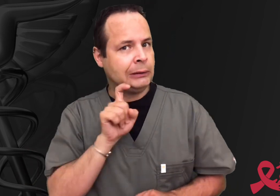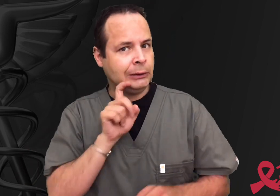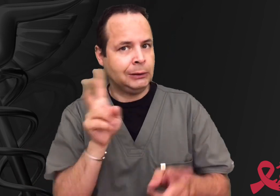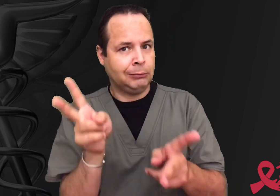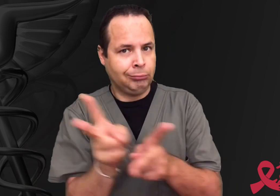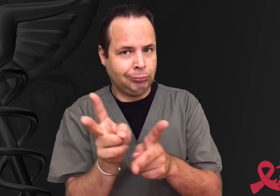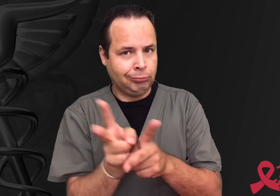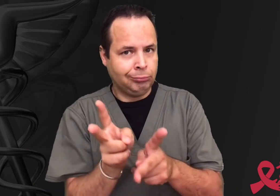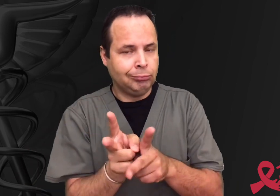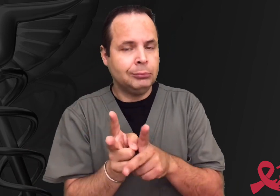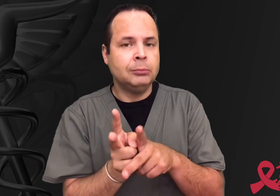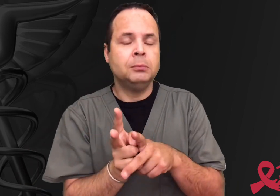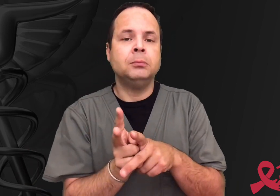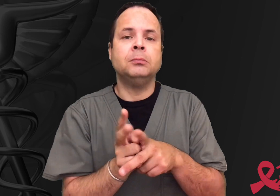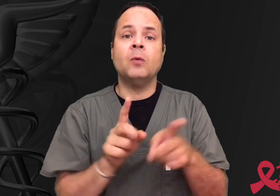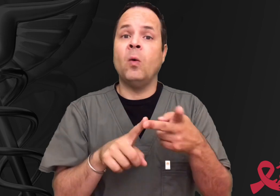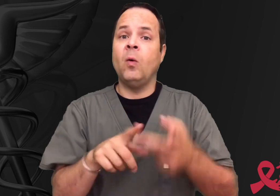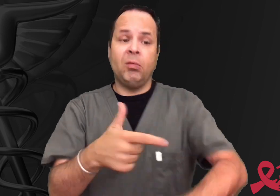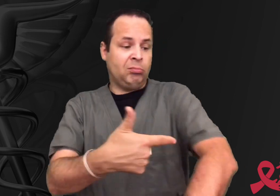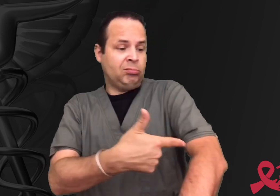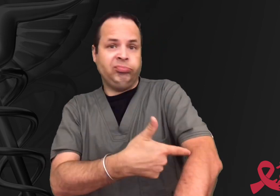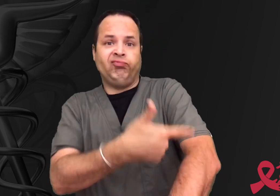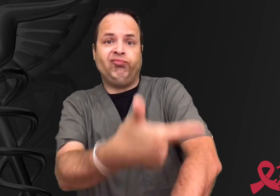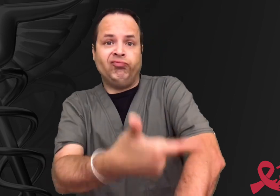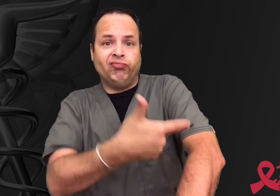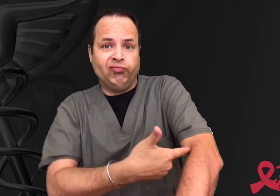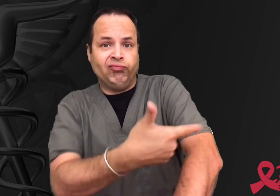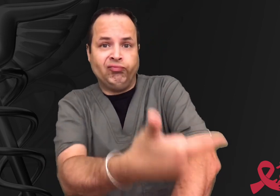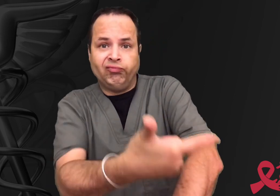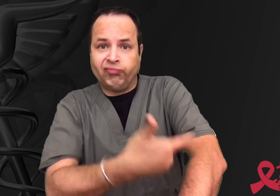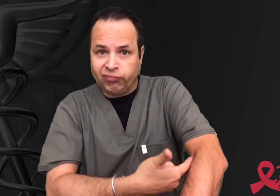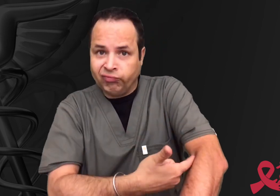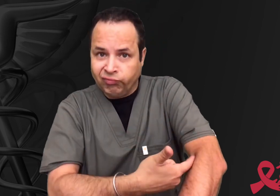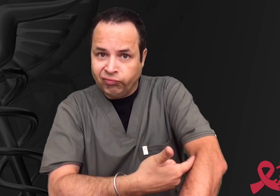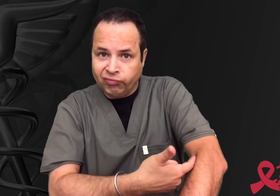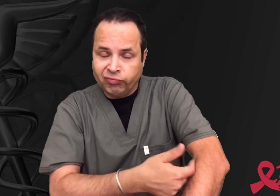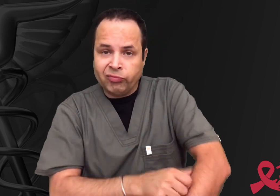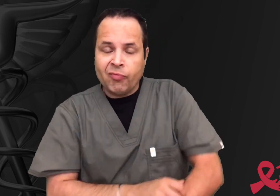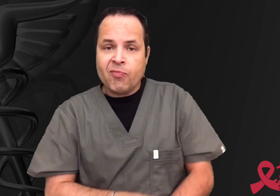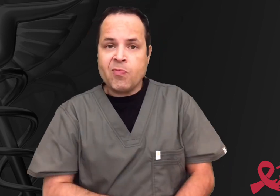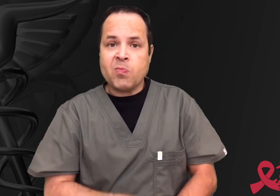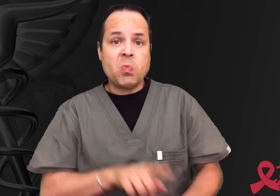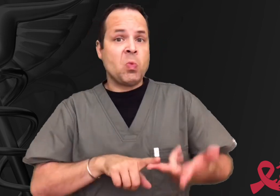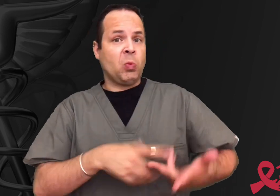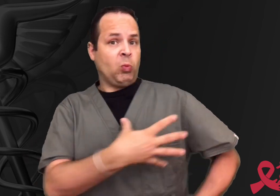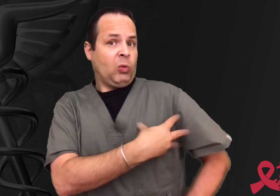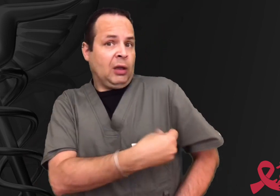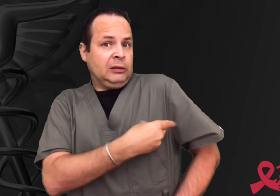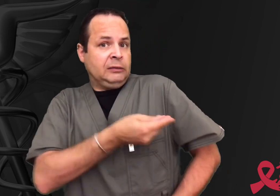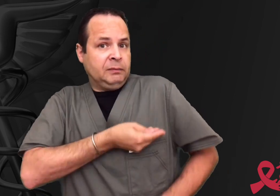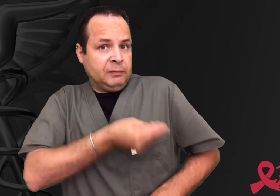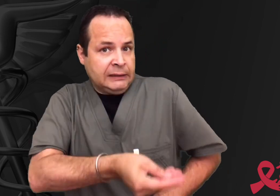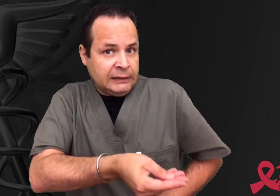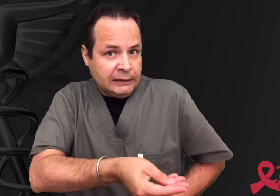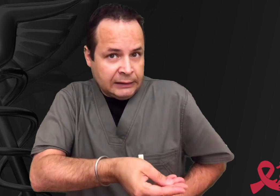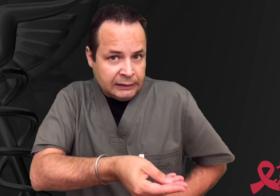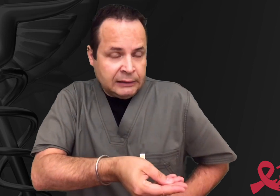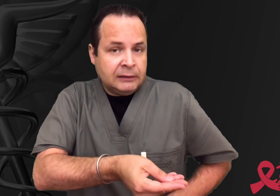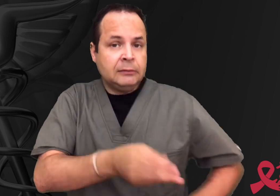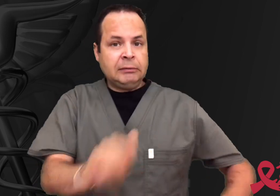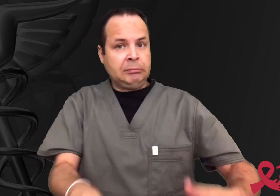By sexual intercourse, sharing needles, or breast feeding.